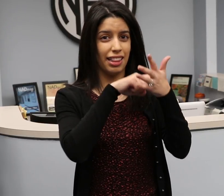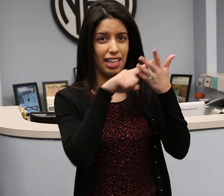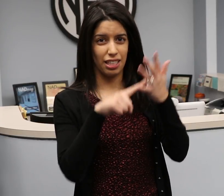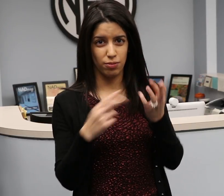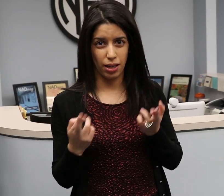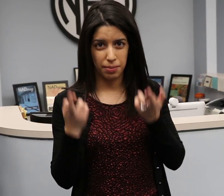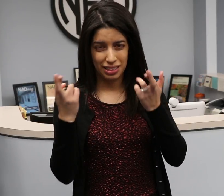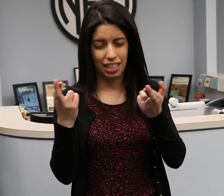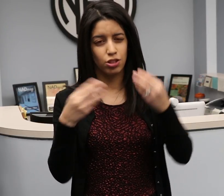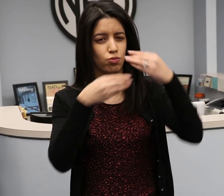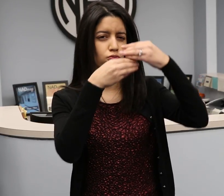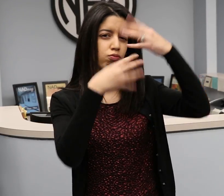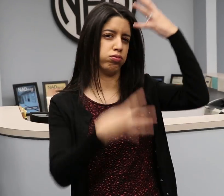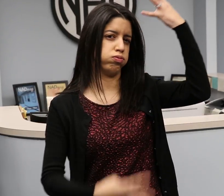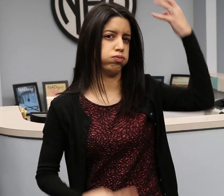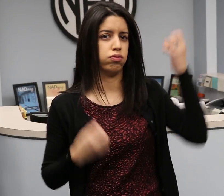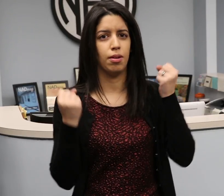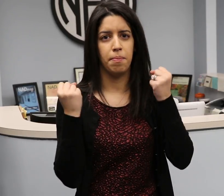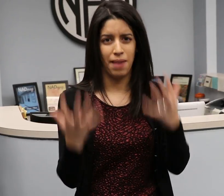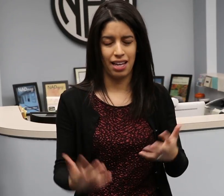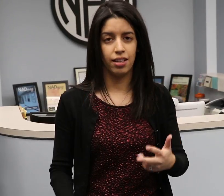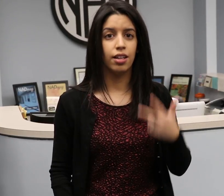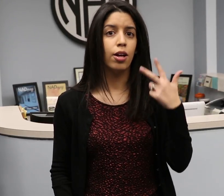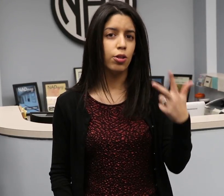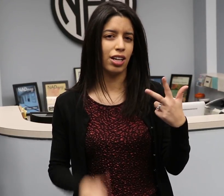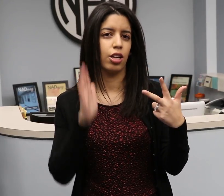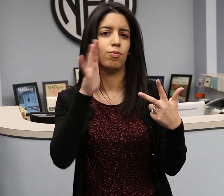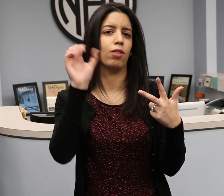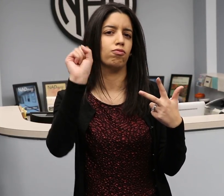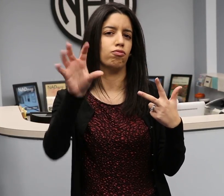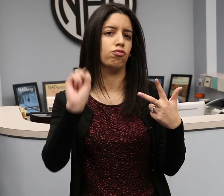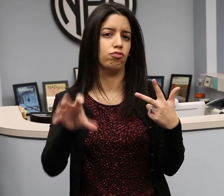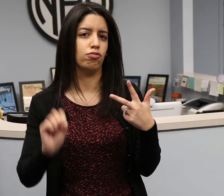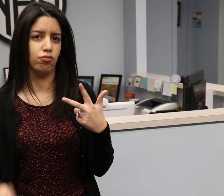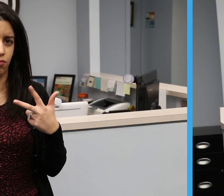We made many recommendations but I'll share three.